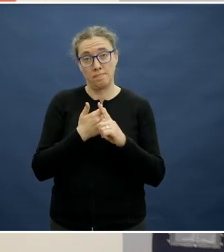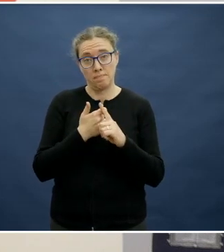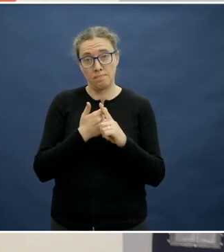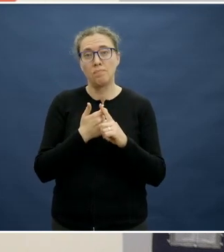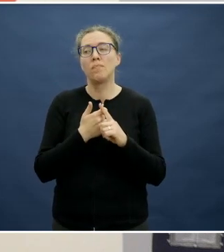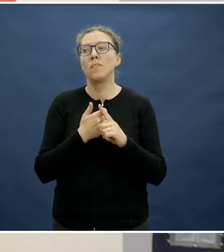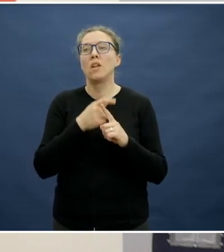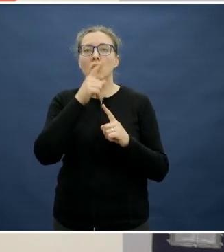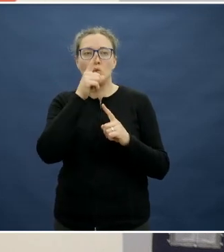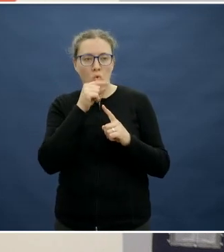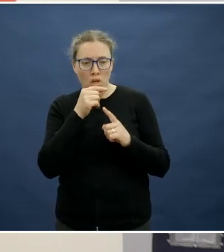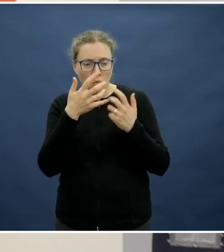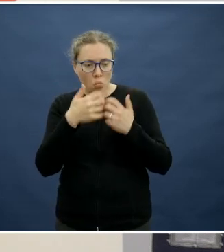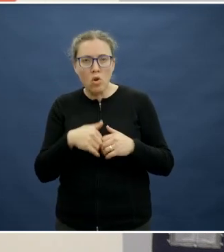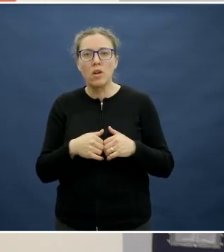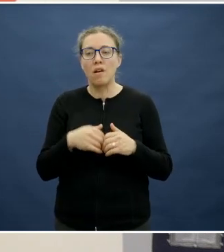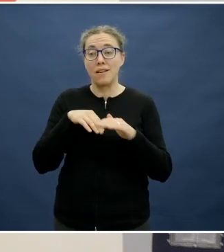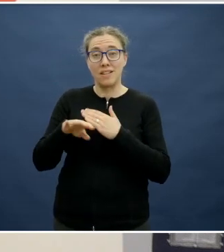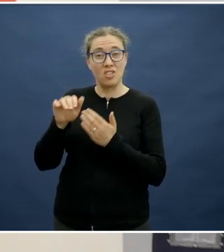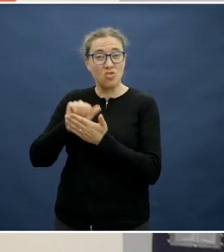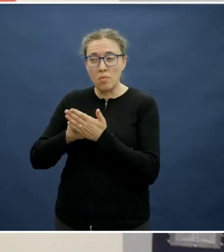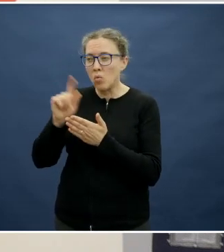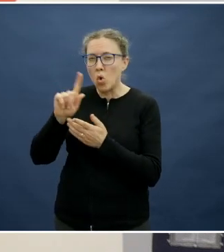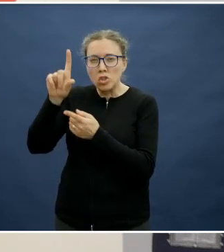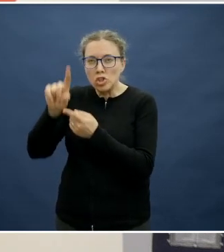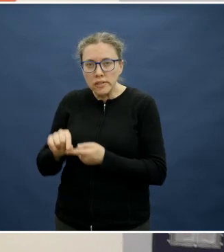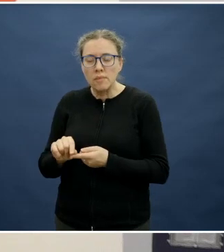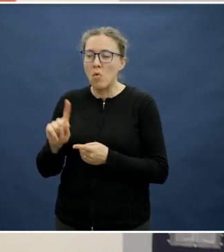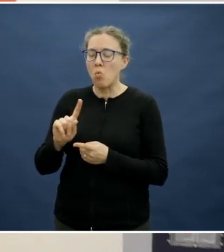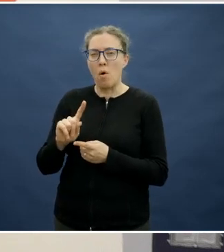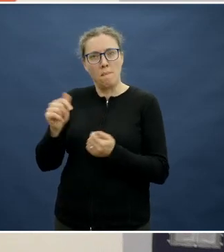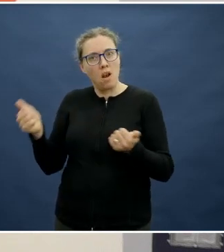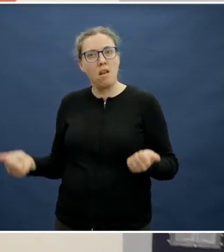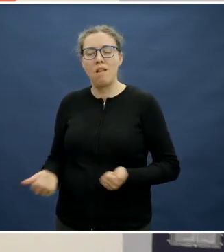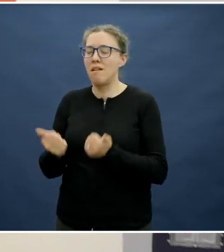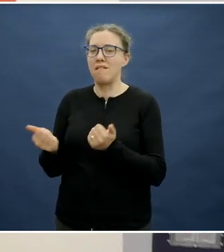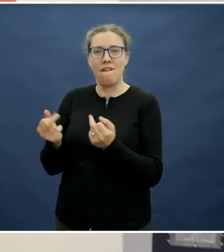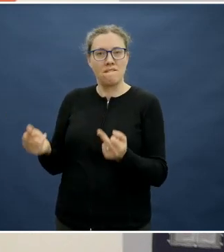that are on special, play to things that are in season, and then make sure that that ingredient